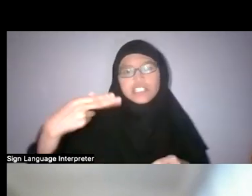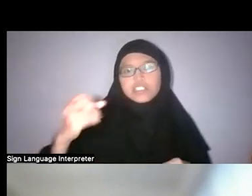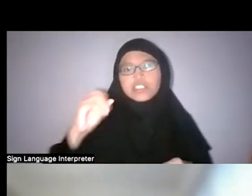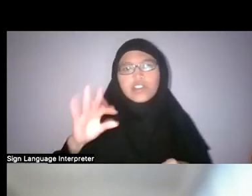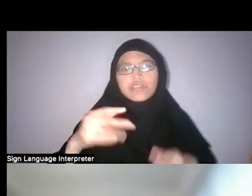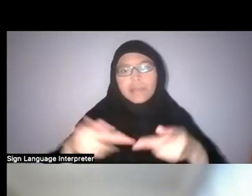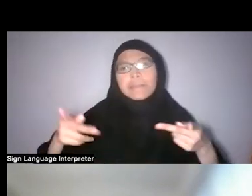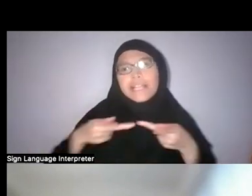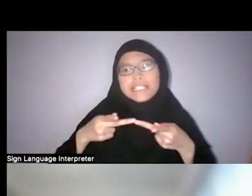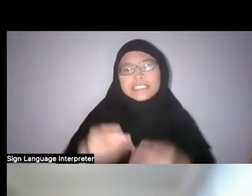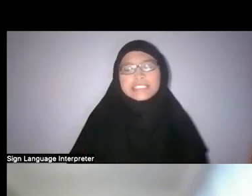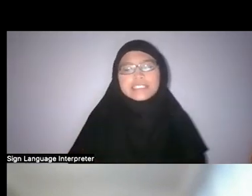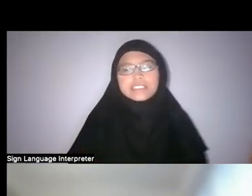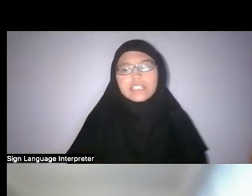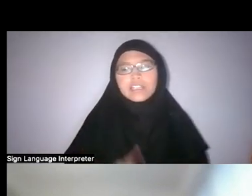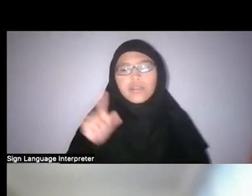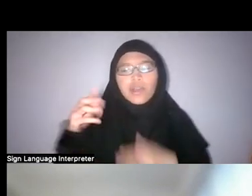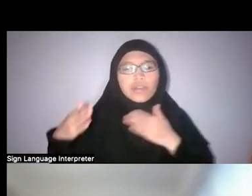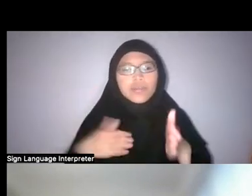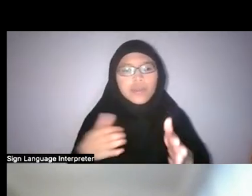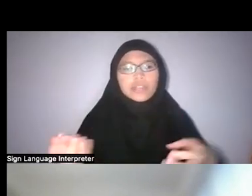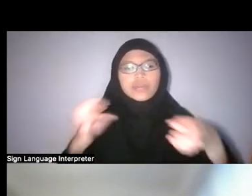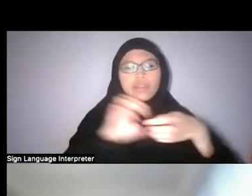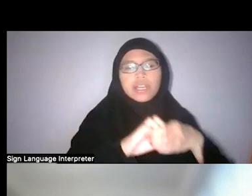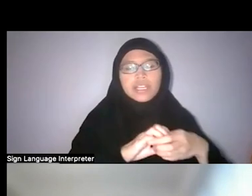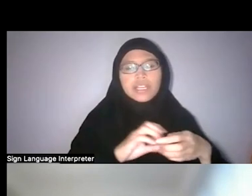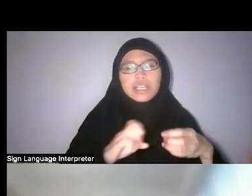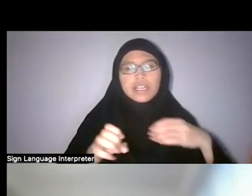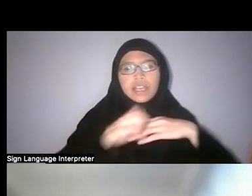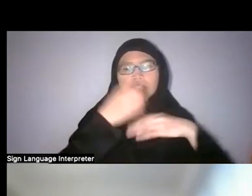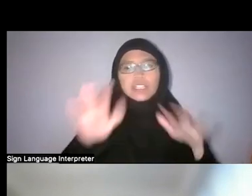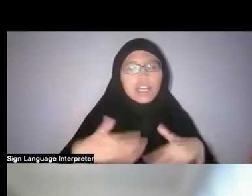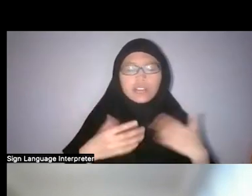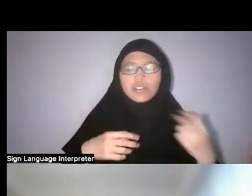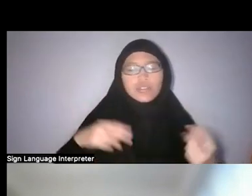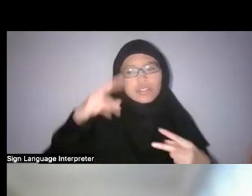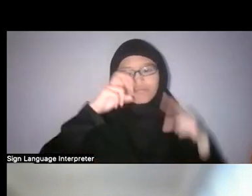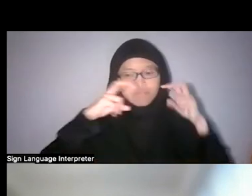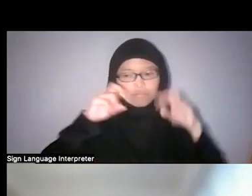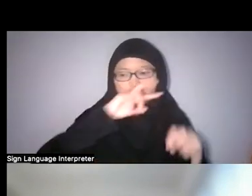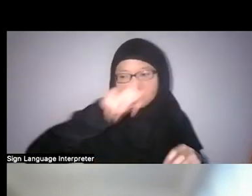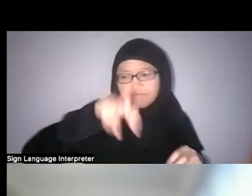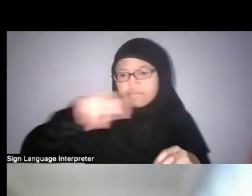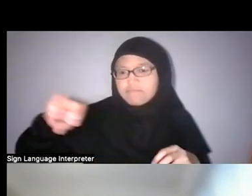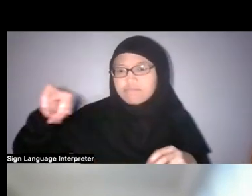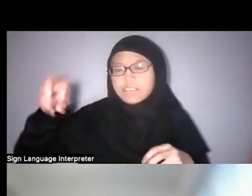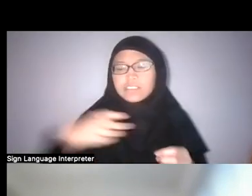so I think one way to engage is to explore your neighbourhood and go to all these trails,